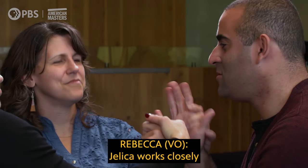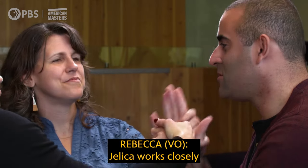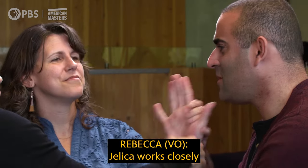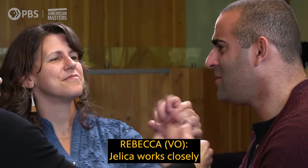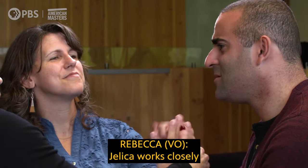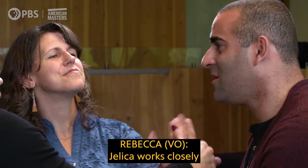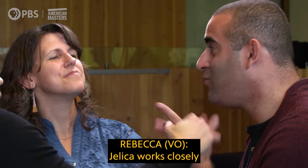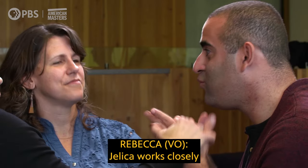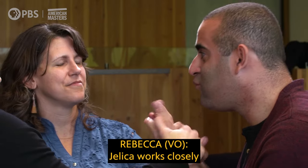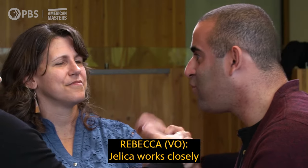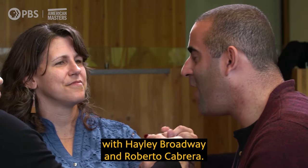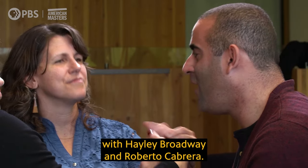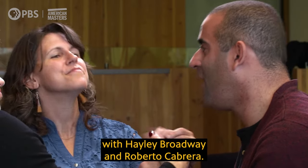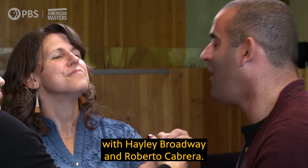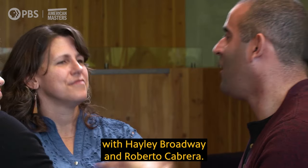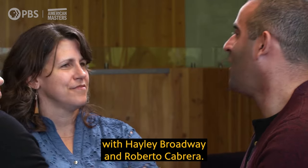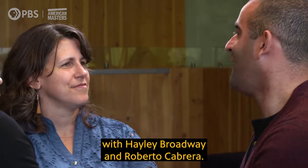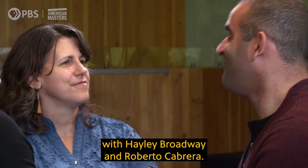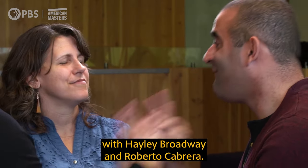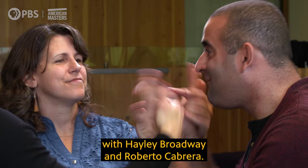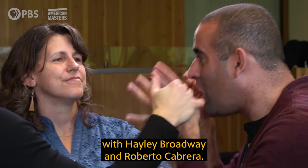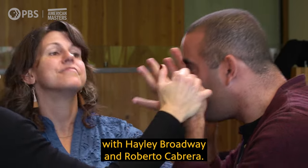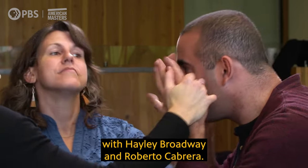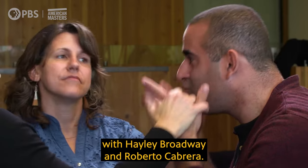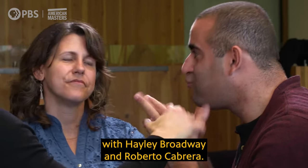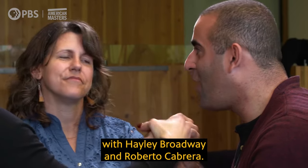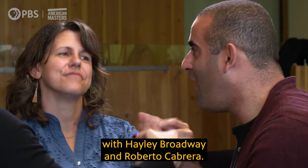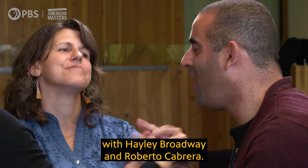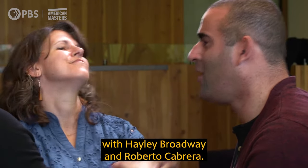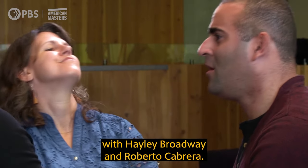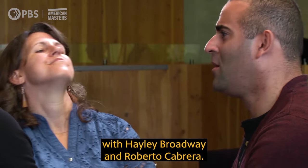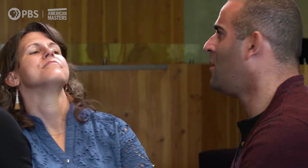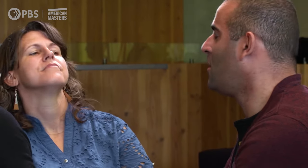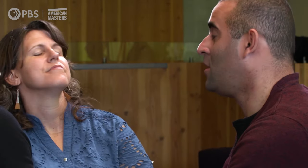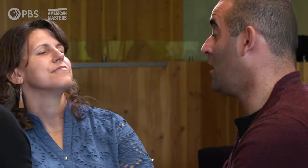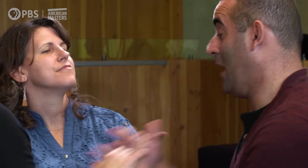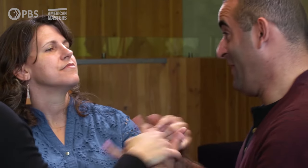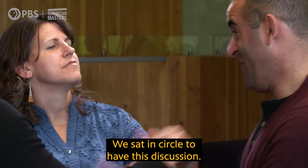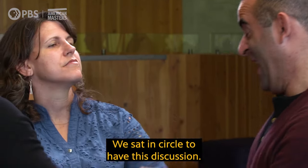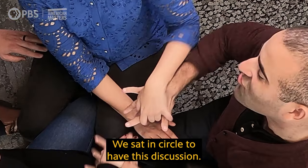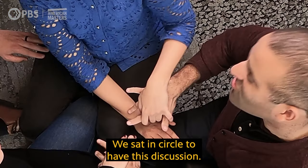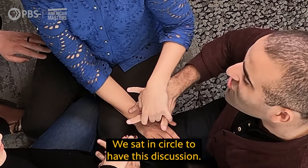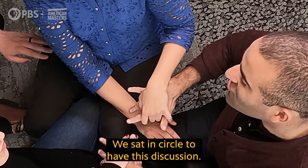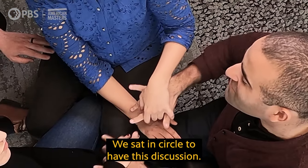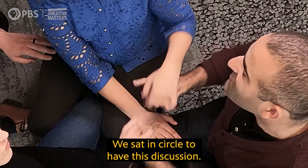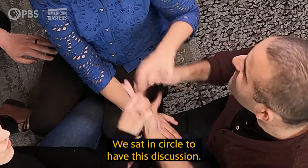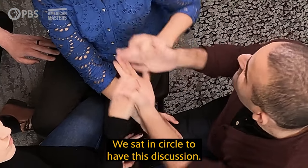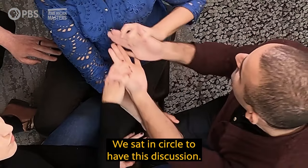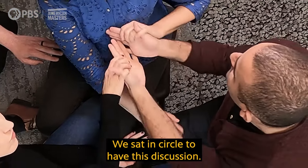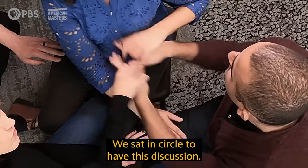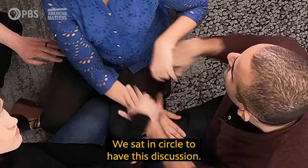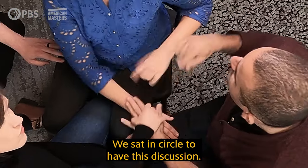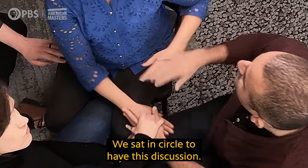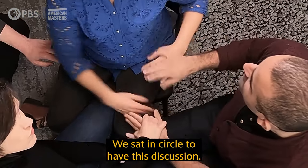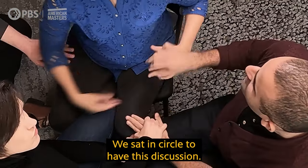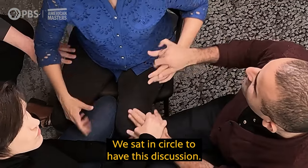REBECCA (VO): Jelica works closely with Hayley Broadway and Roberto Cabrera. We sat in circle to have this discussion.